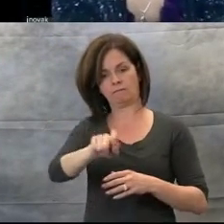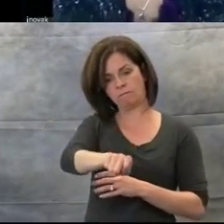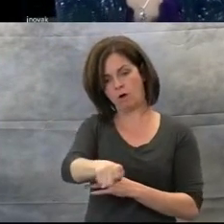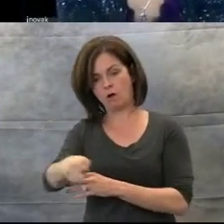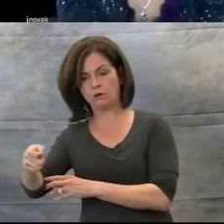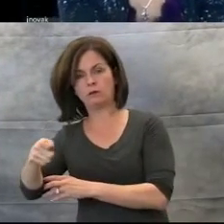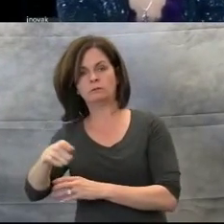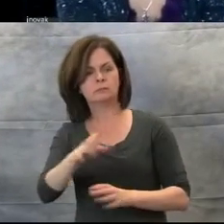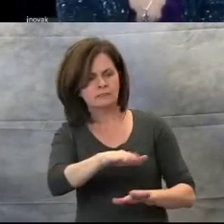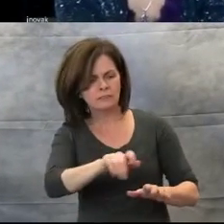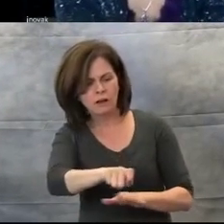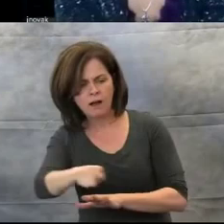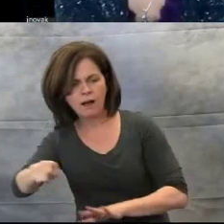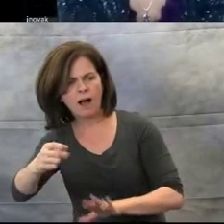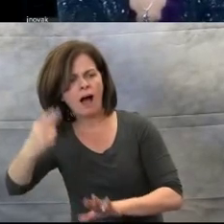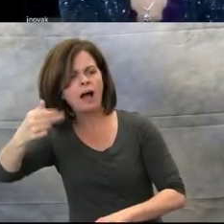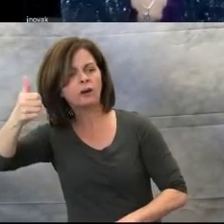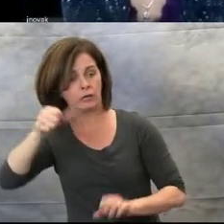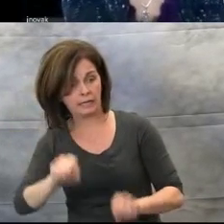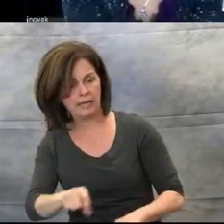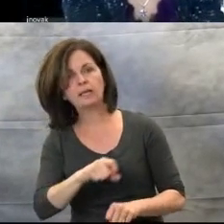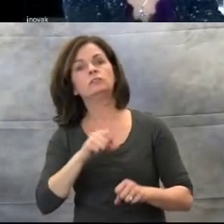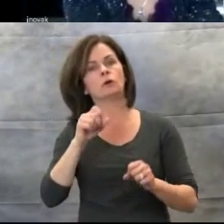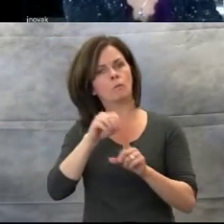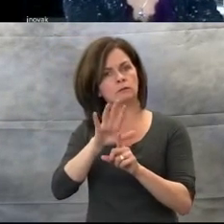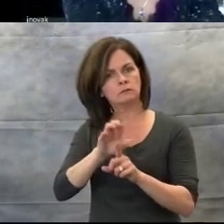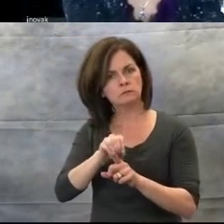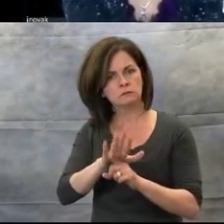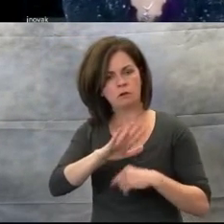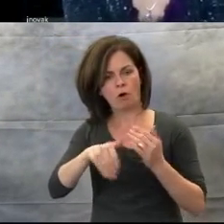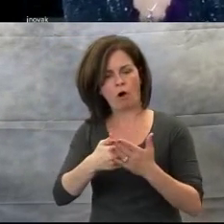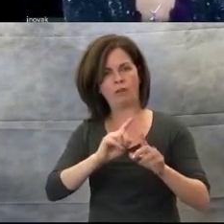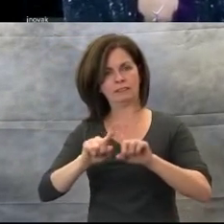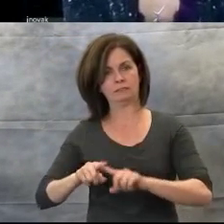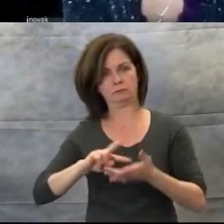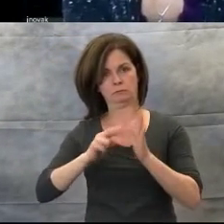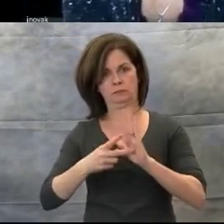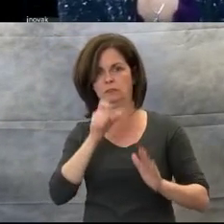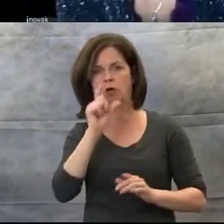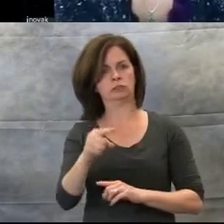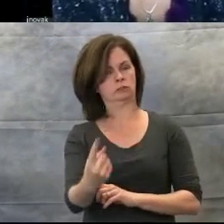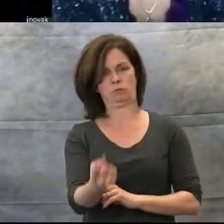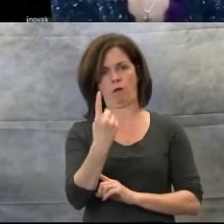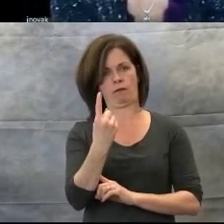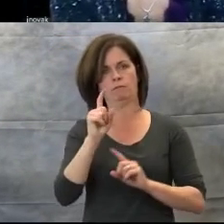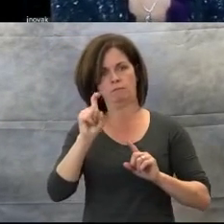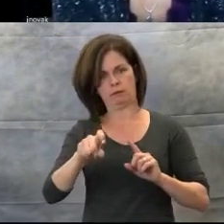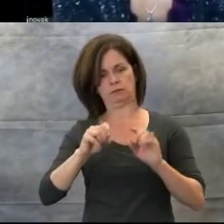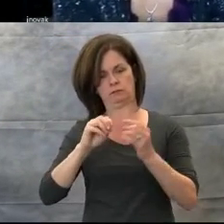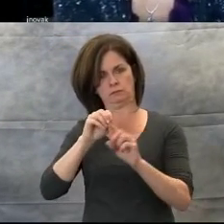with musical concepts. Finally, tactual input. Music is